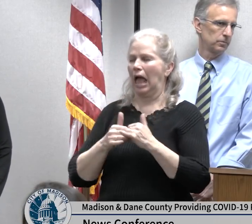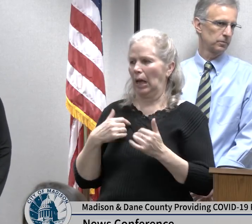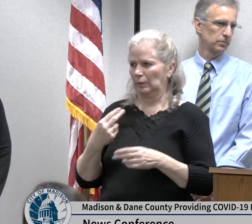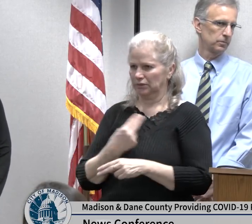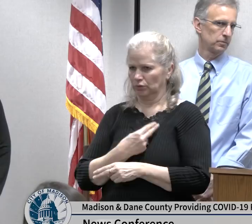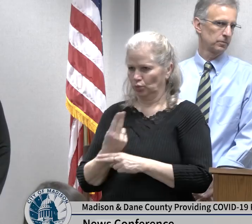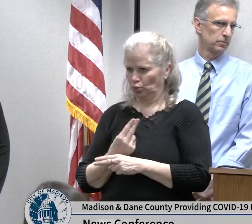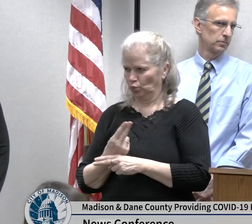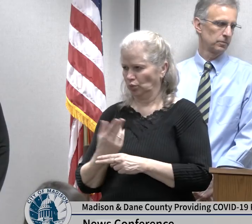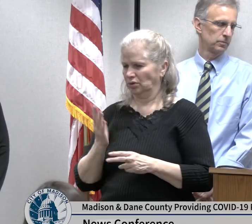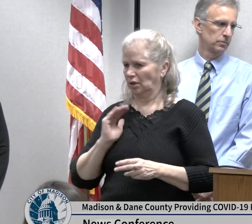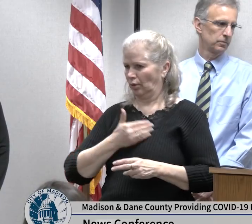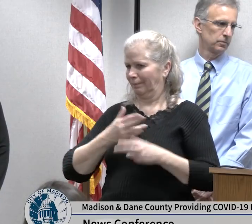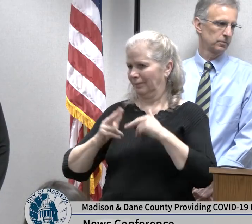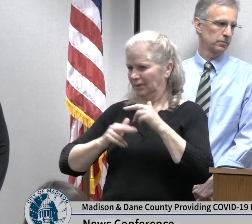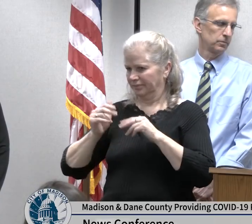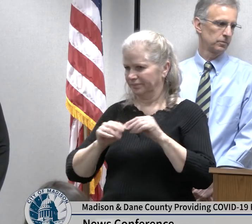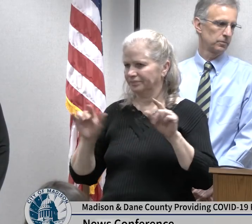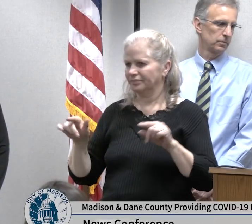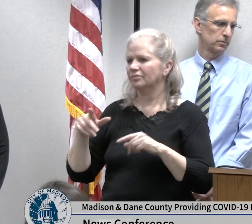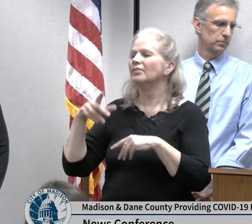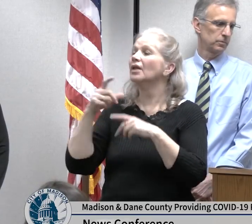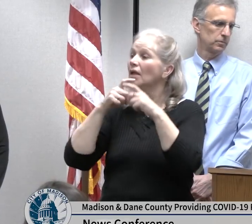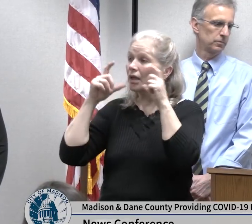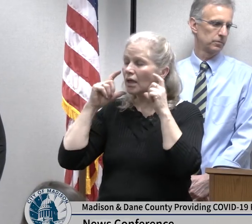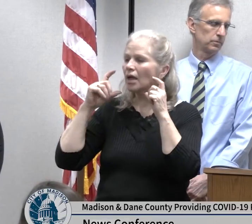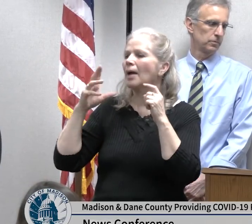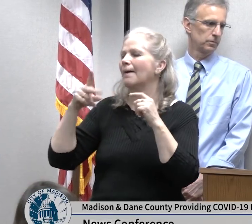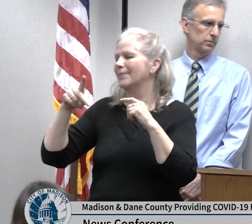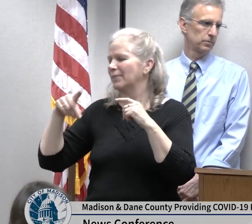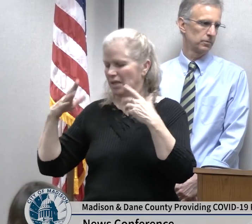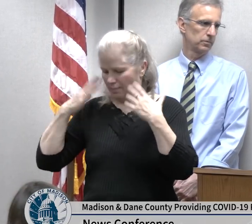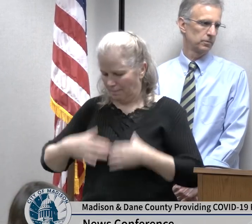numbers of PP of all different kinds I think the question is going to be to use